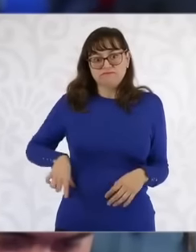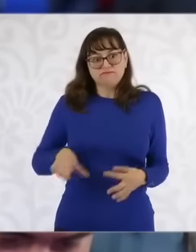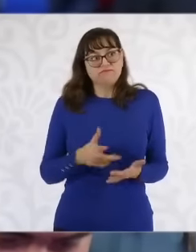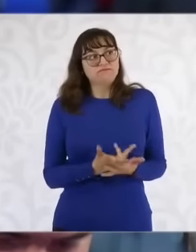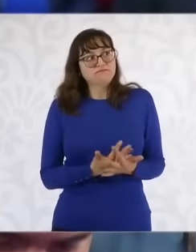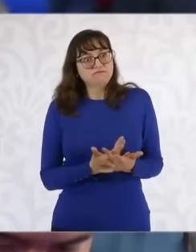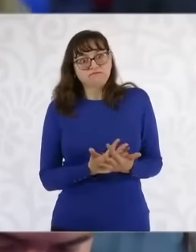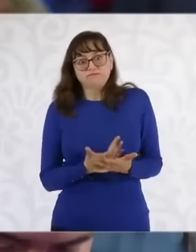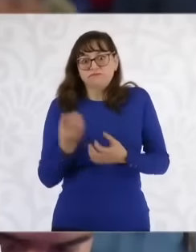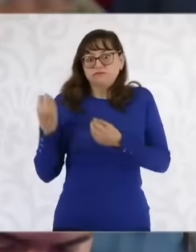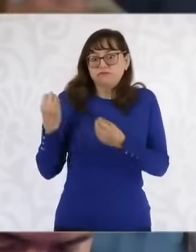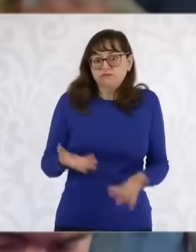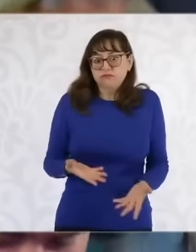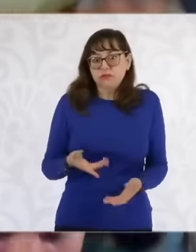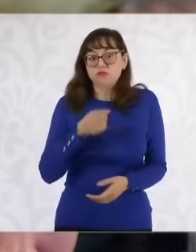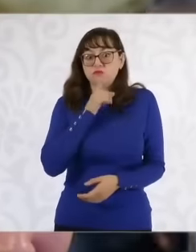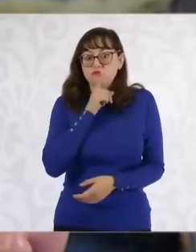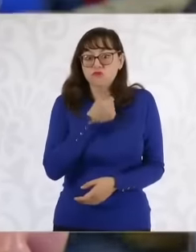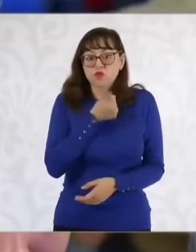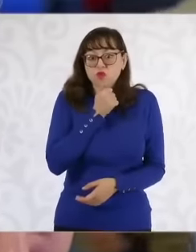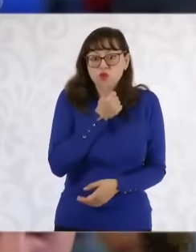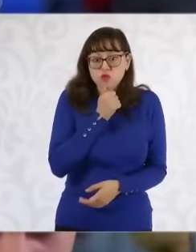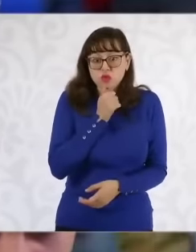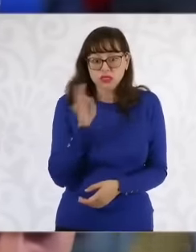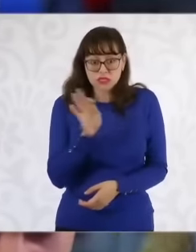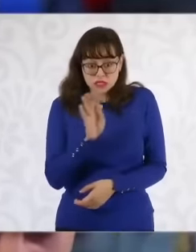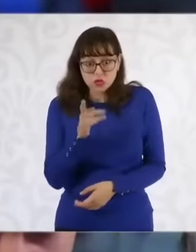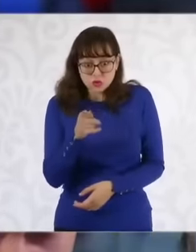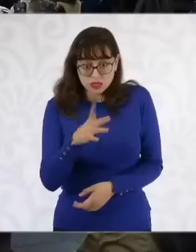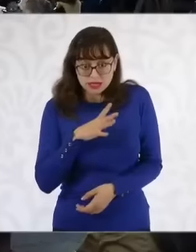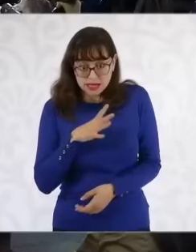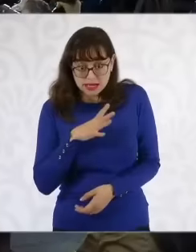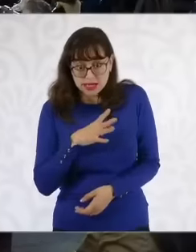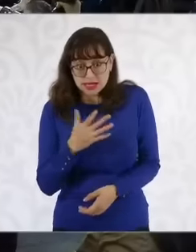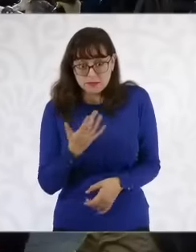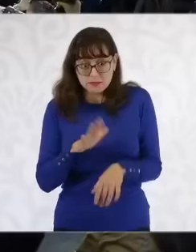Or maybe it has And maybe you have that information Thank you to start Let's